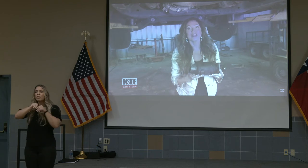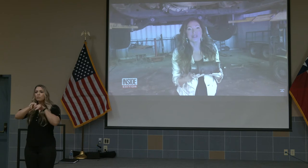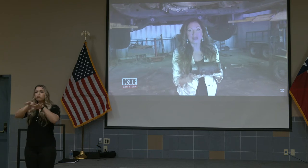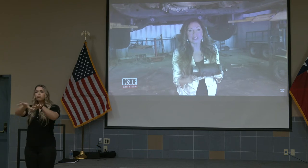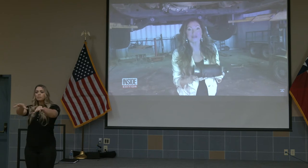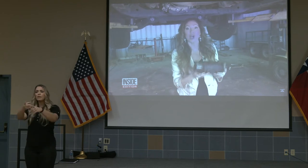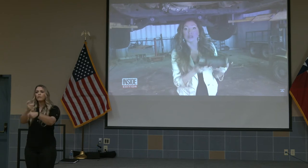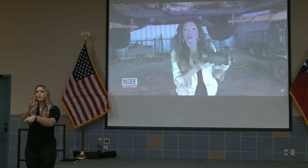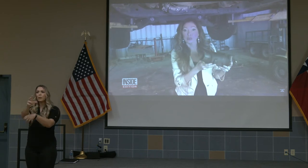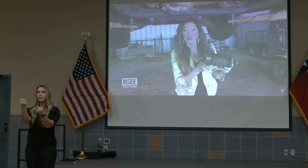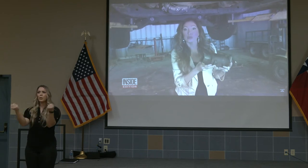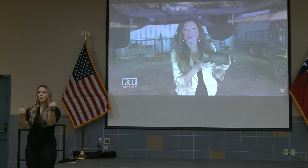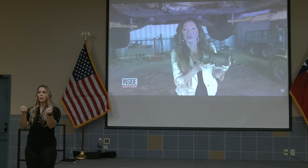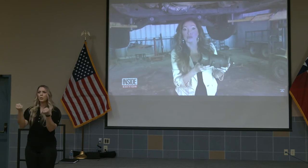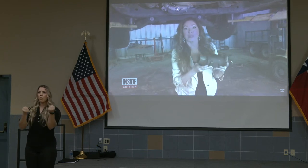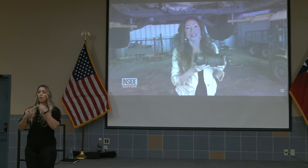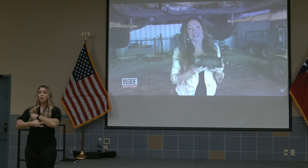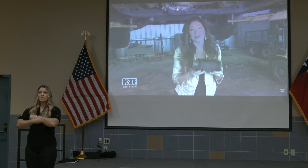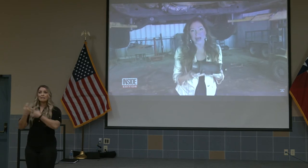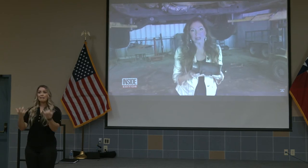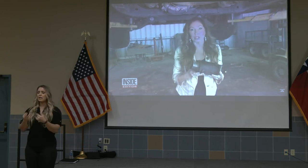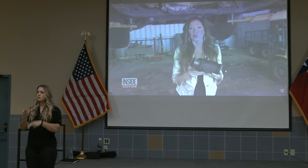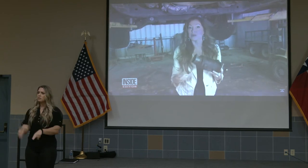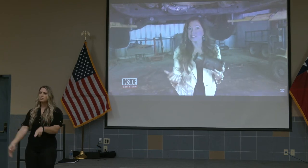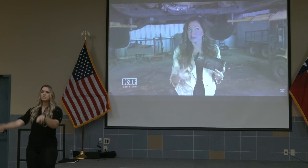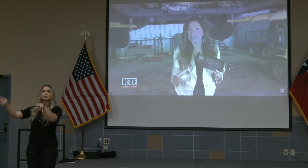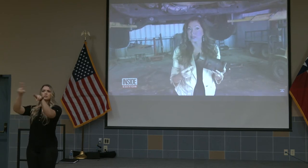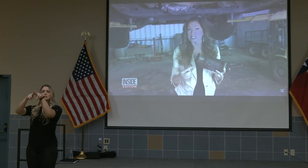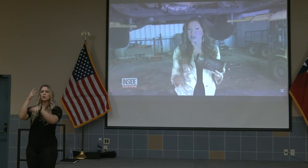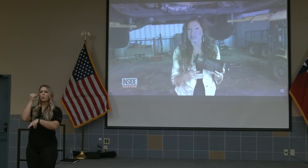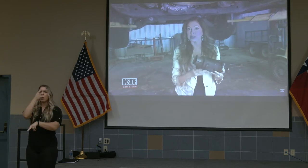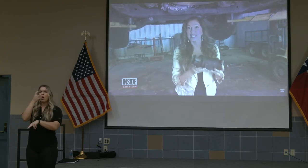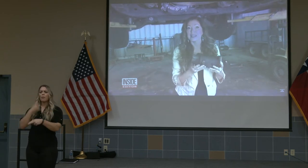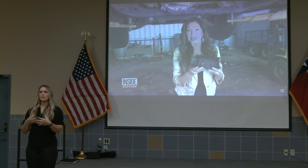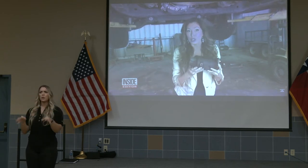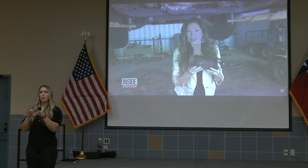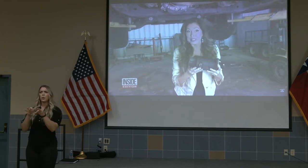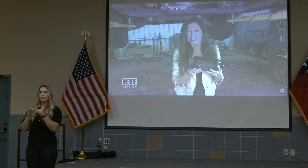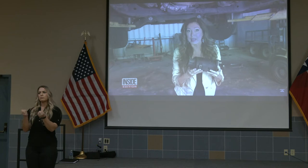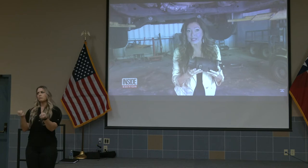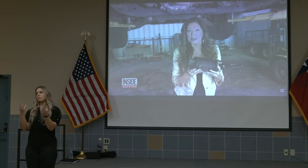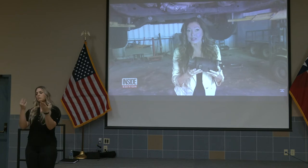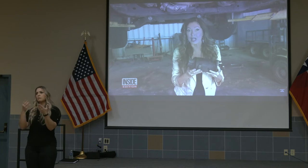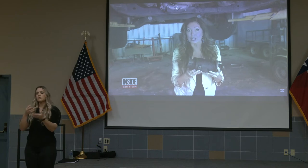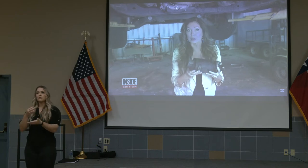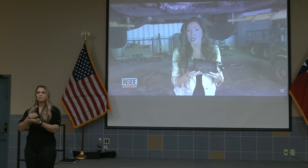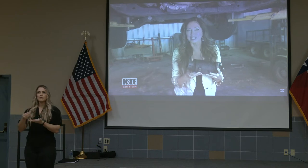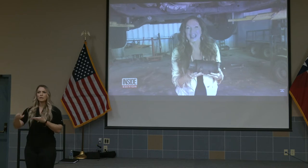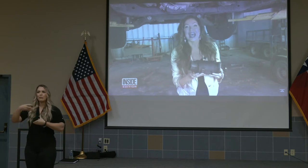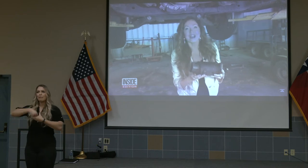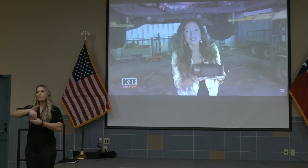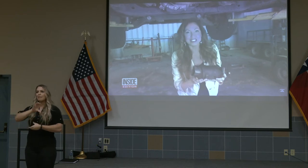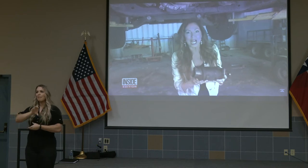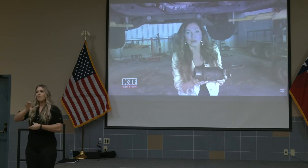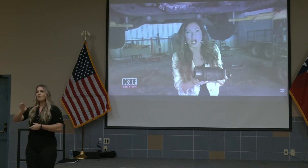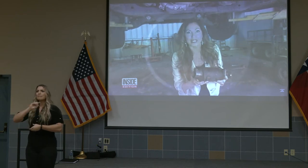Thefts have gone through the roof because the value of some of the materials that go into making this auto part have sky rocketed.